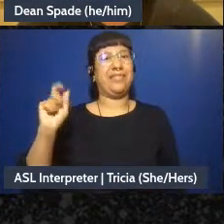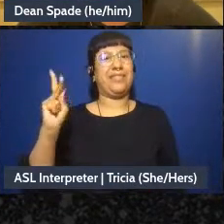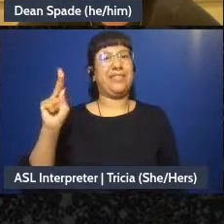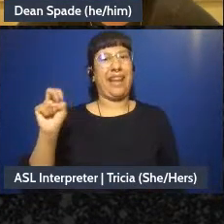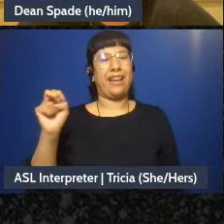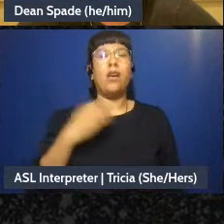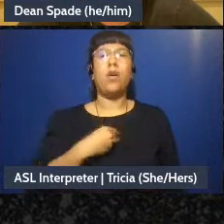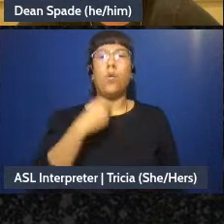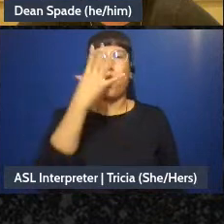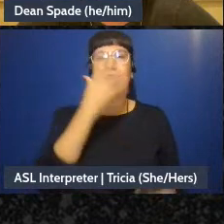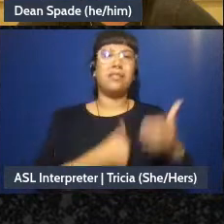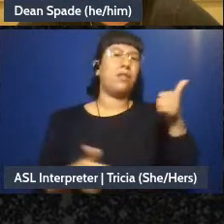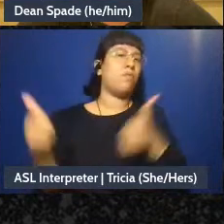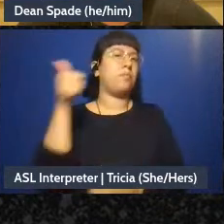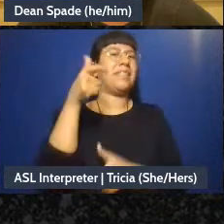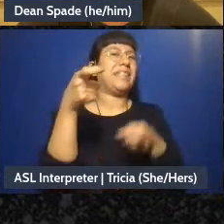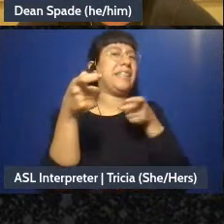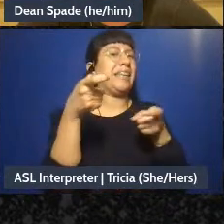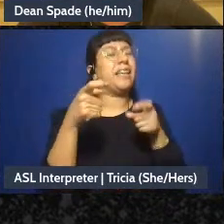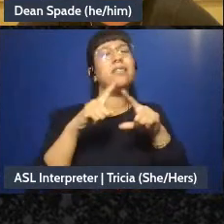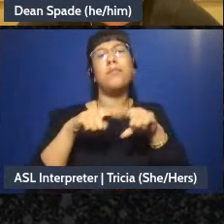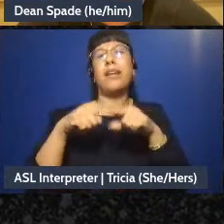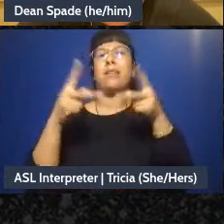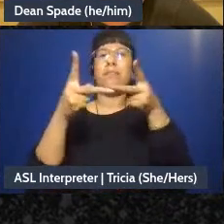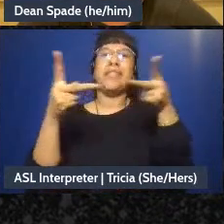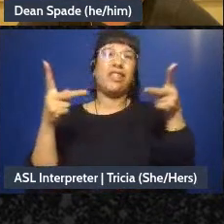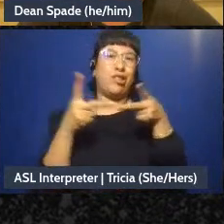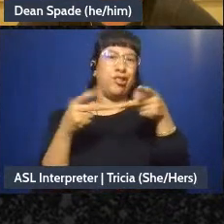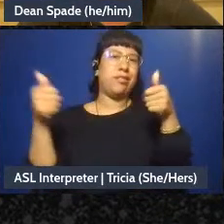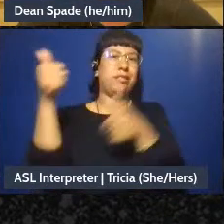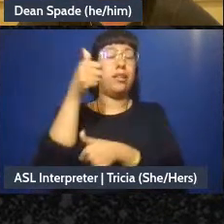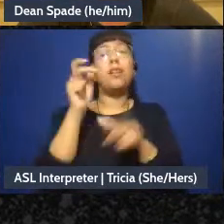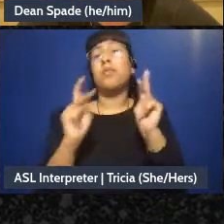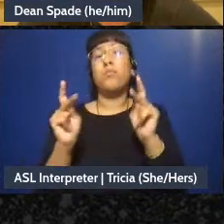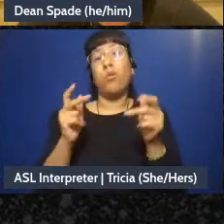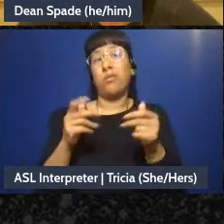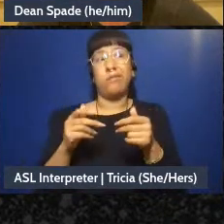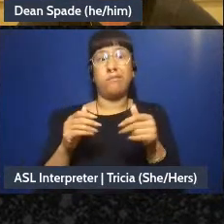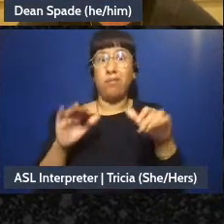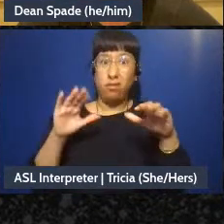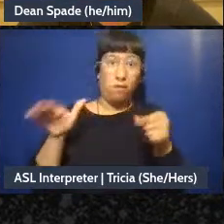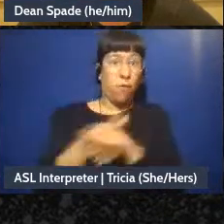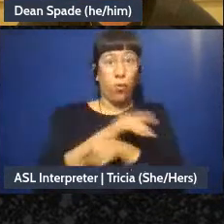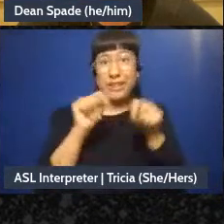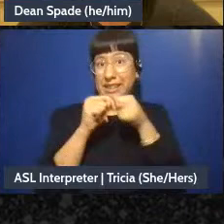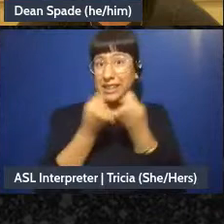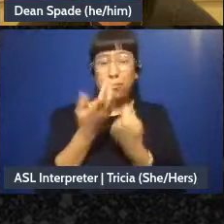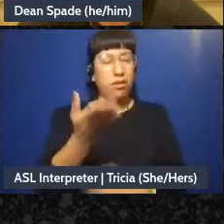Positionality, not everyone there at the meeting, yeah, absences